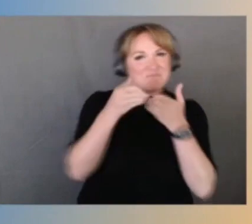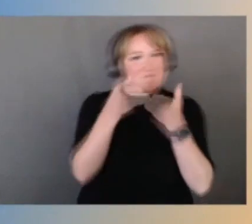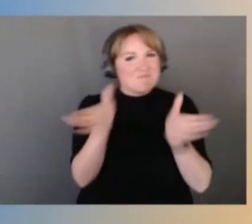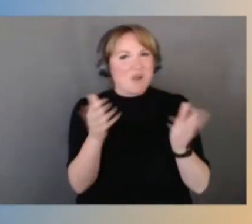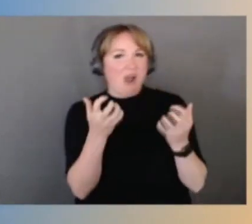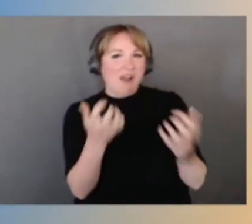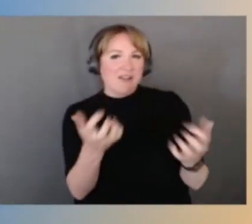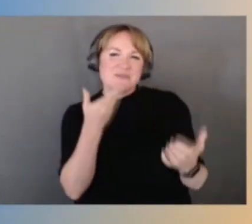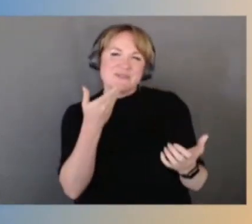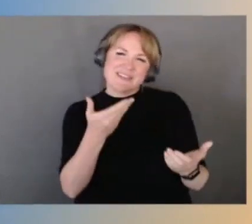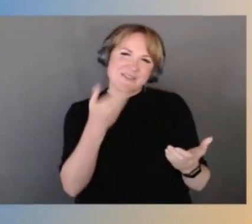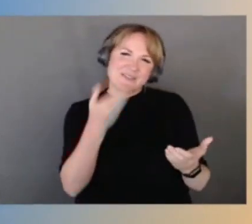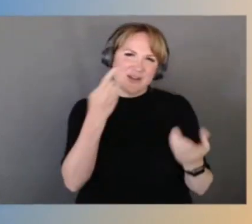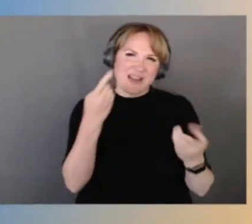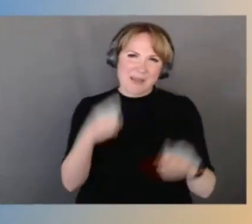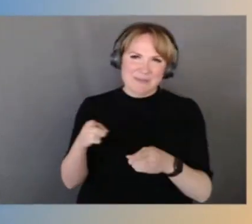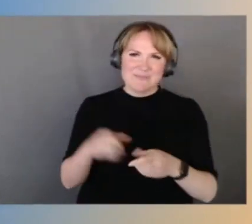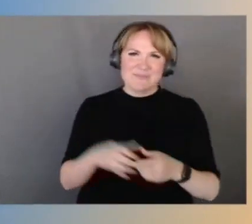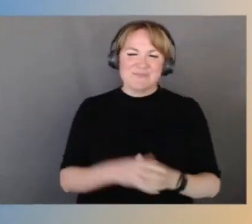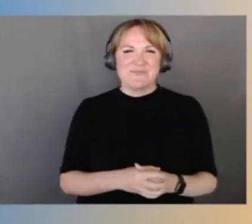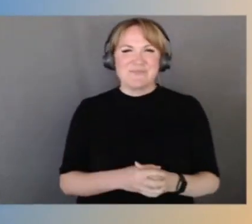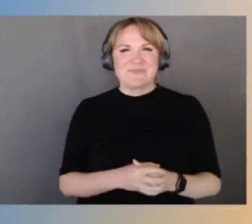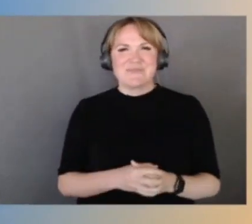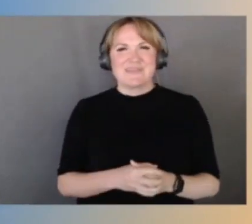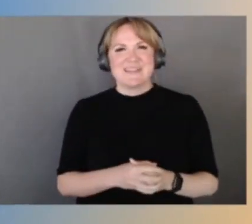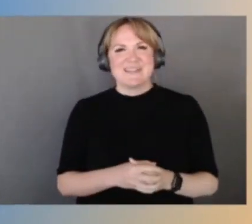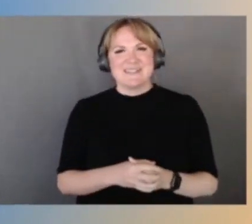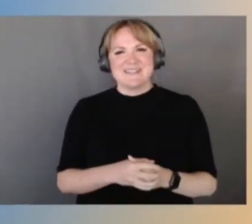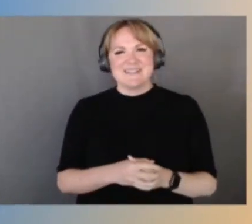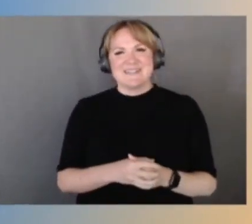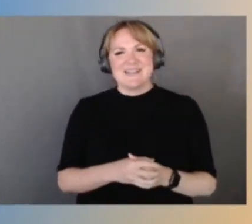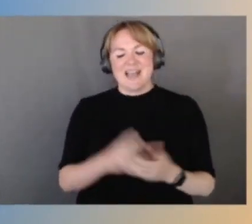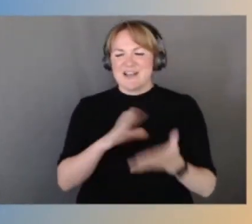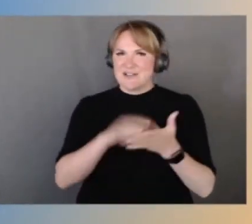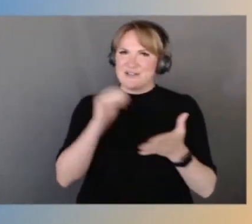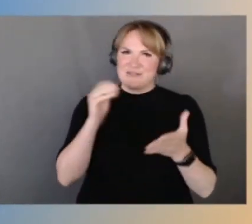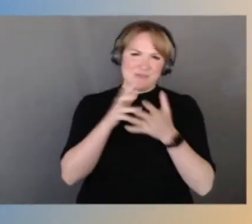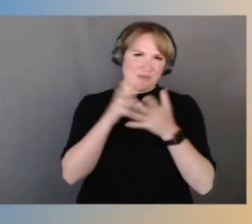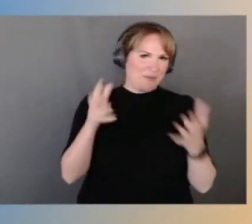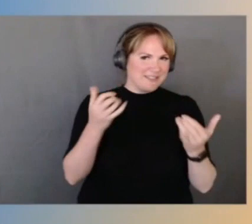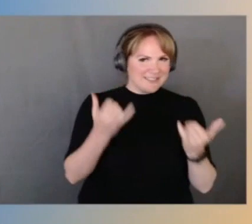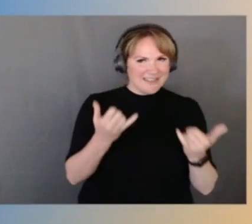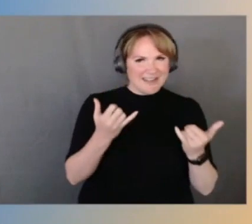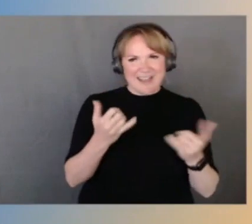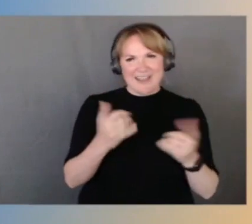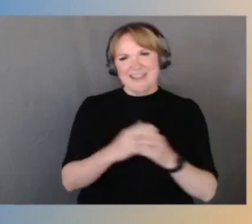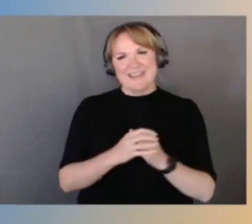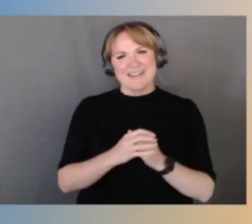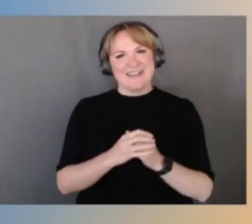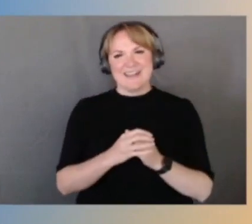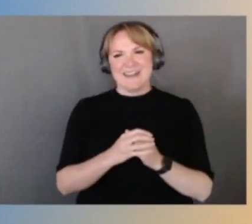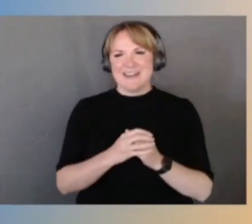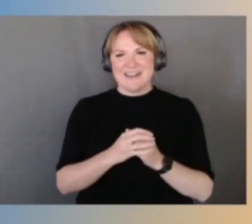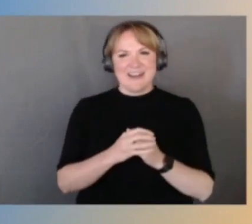So I learned a ton today. It reminded me of just all the amazing people that I get to work with,